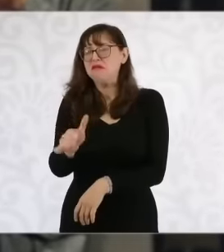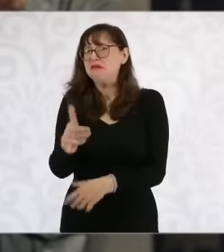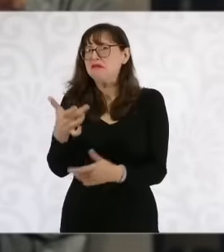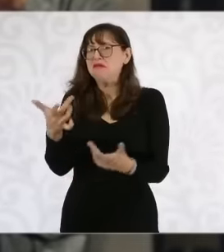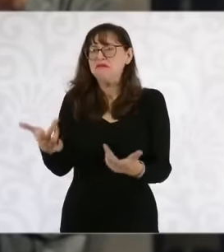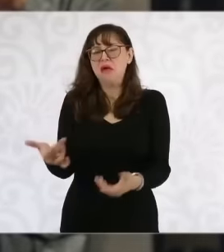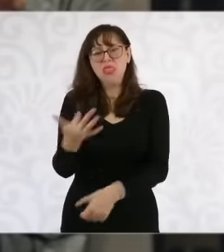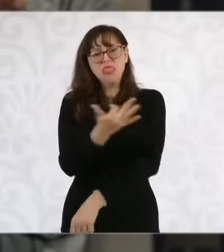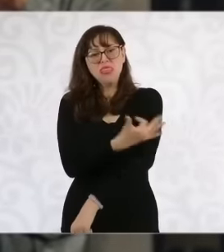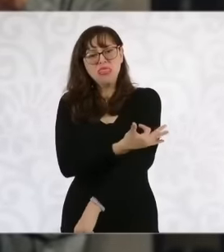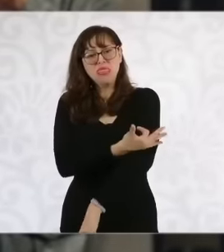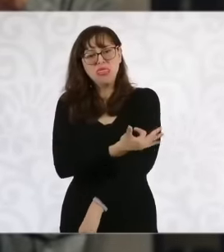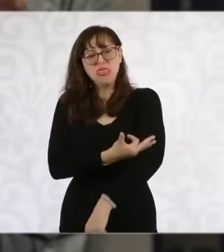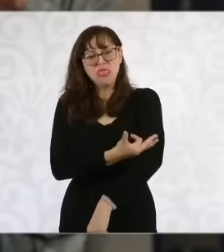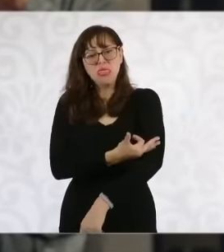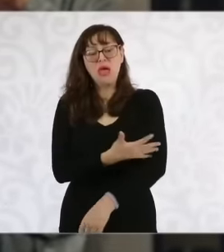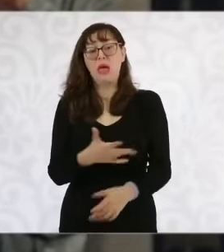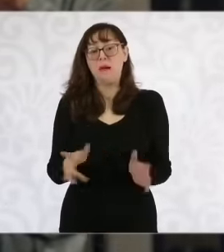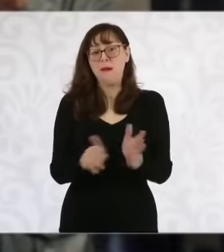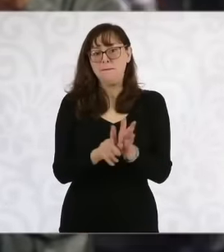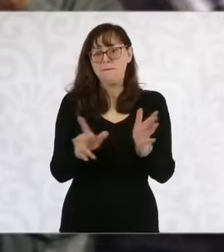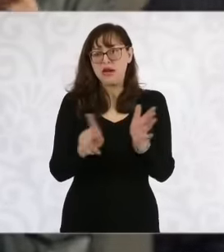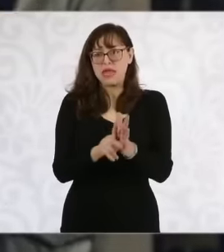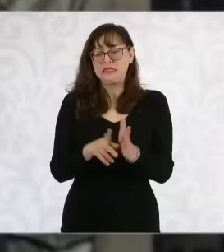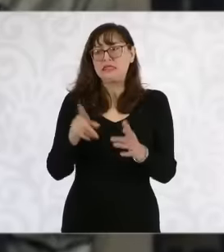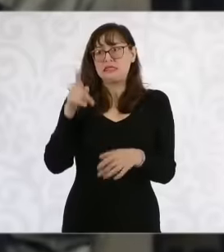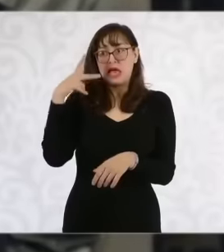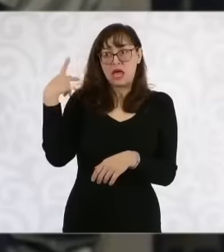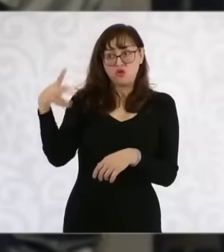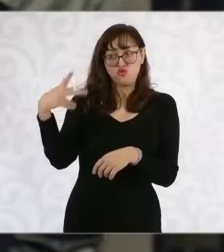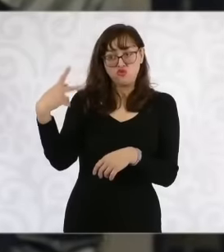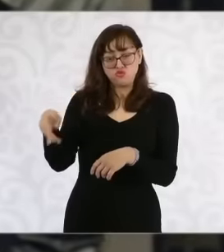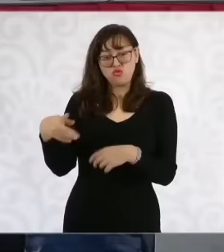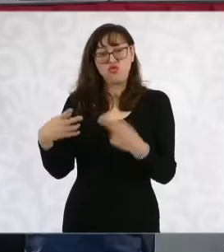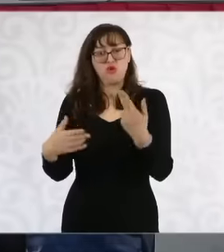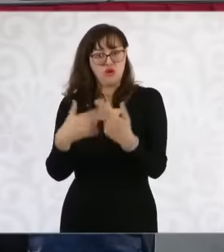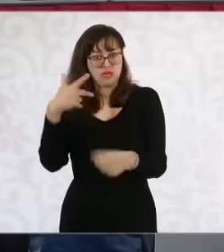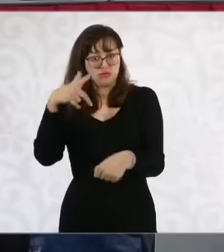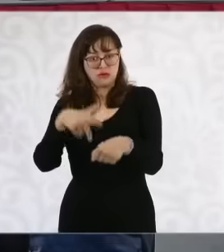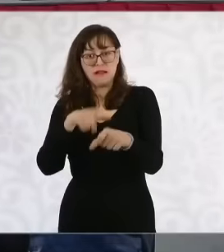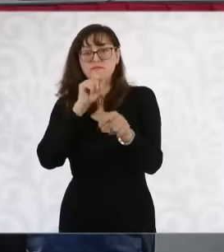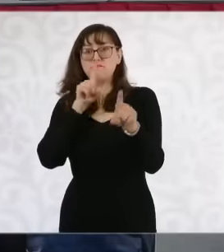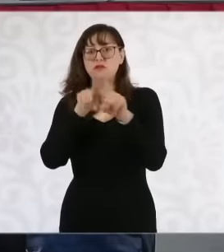international and national press brings its front pages and the networks also the colleagues have highlighted